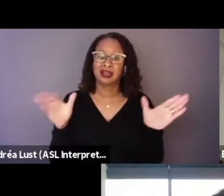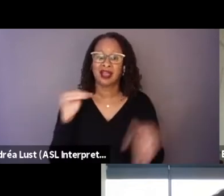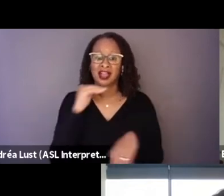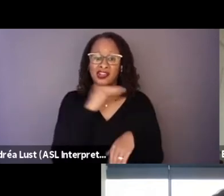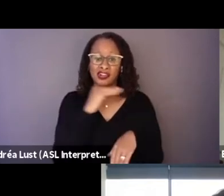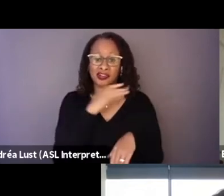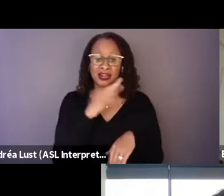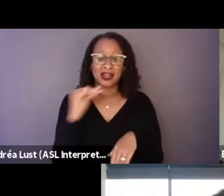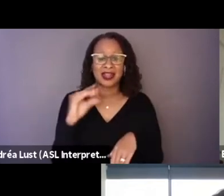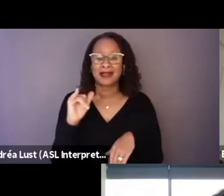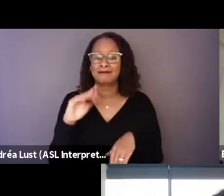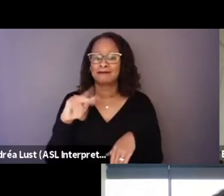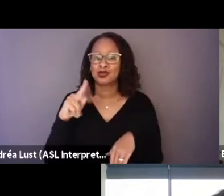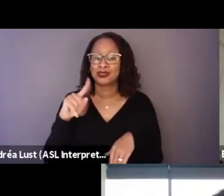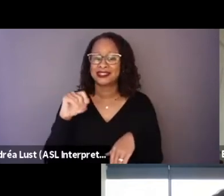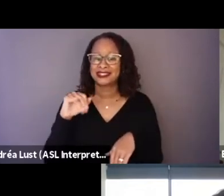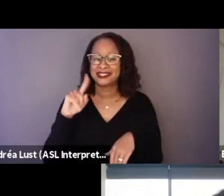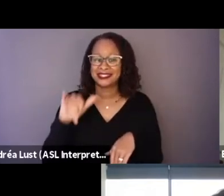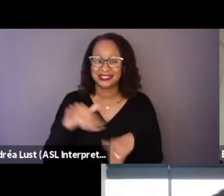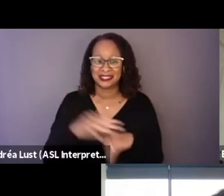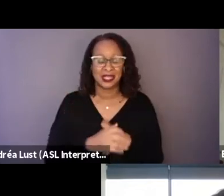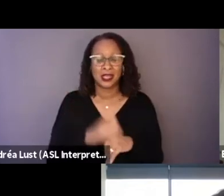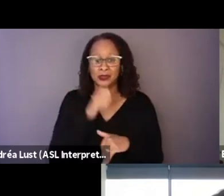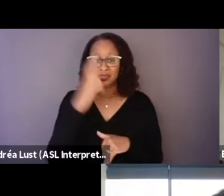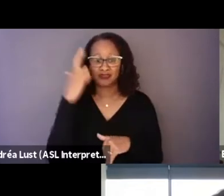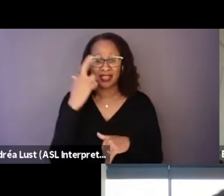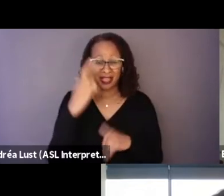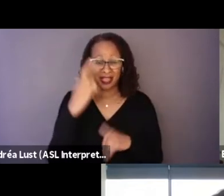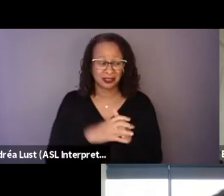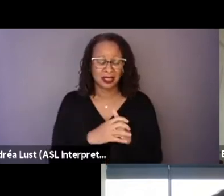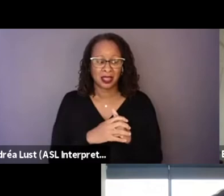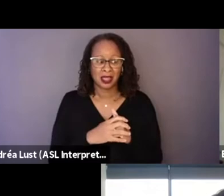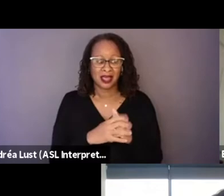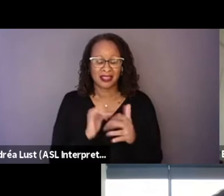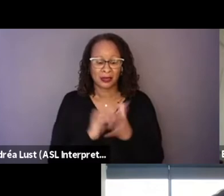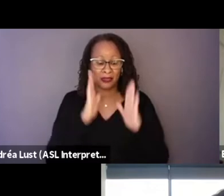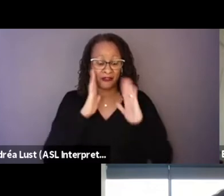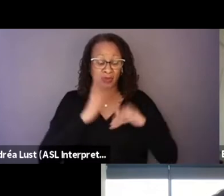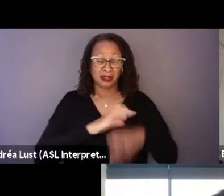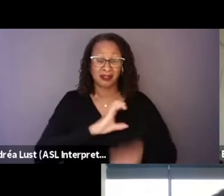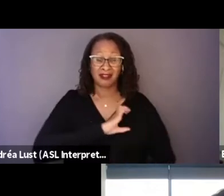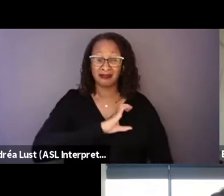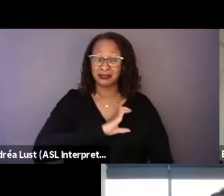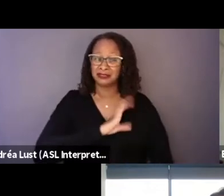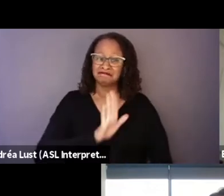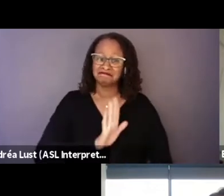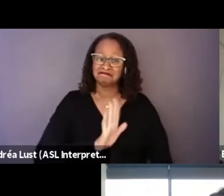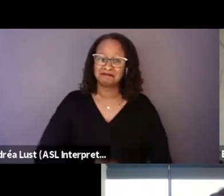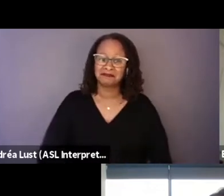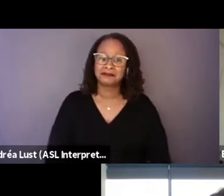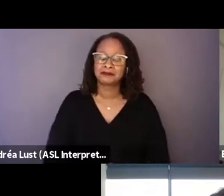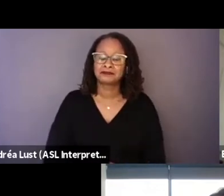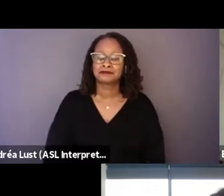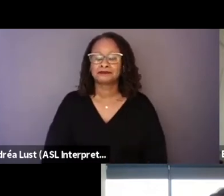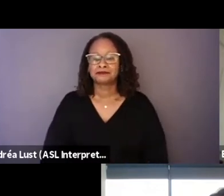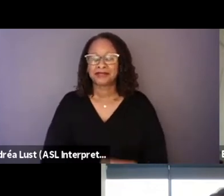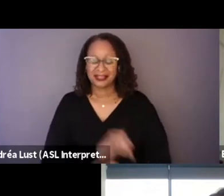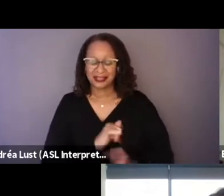We didn't really know it was gonna end up being about cops. And so we started doing research